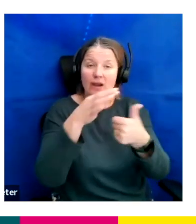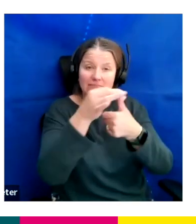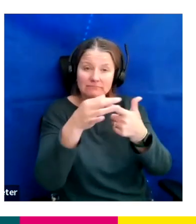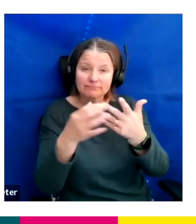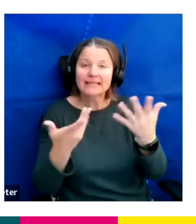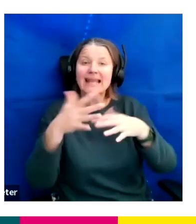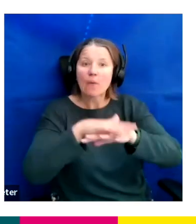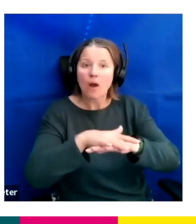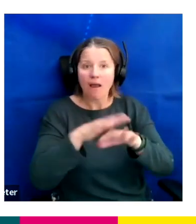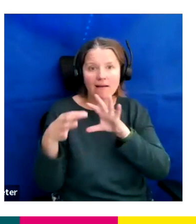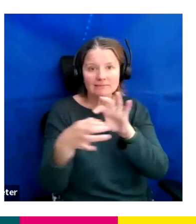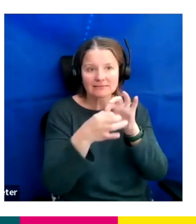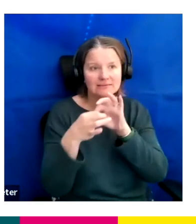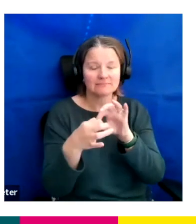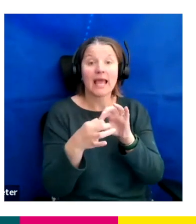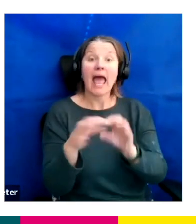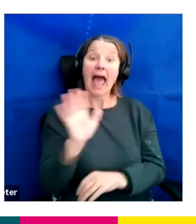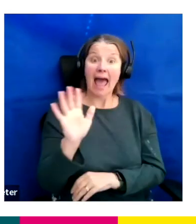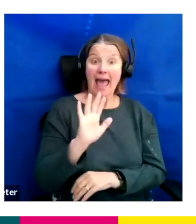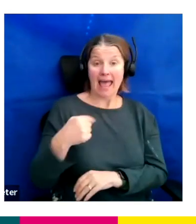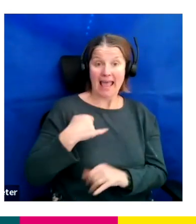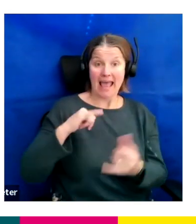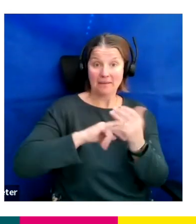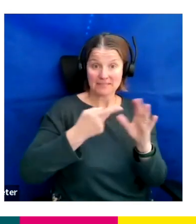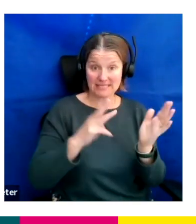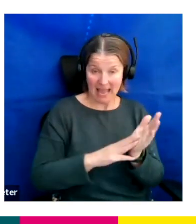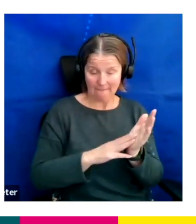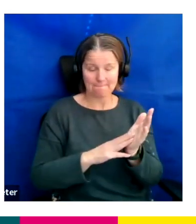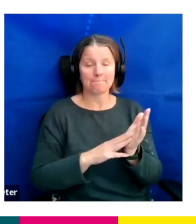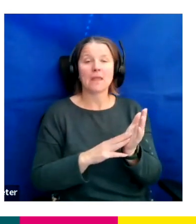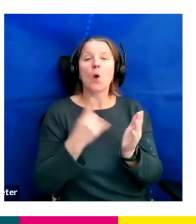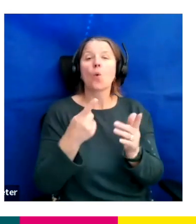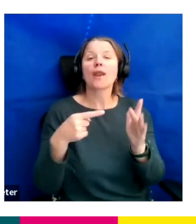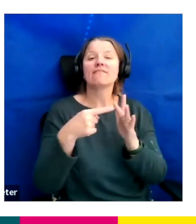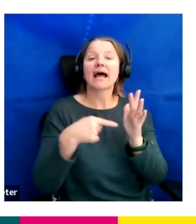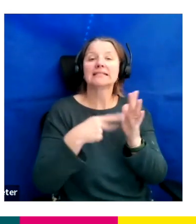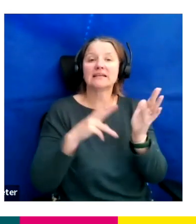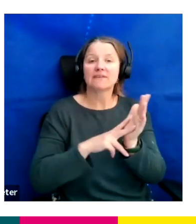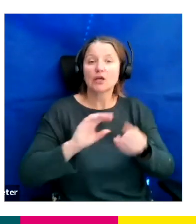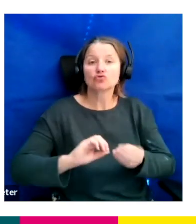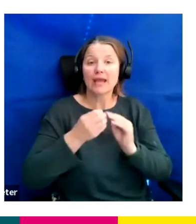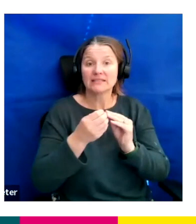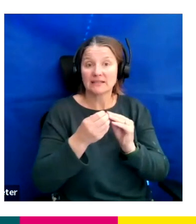Hi everyone, I'm Sam Tetlow, one of ITV’s Creative Diversity Partners and I work closely